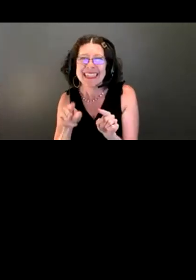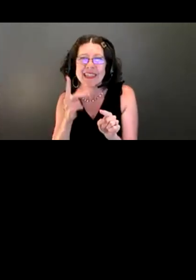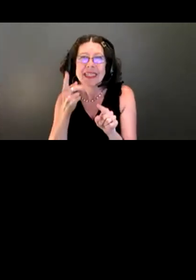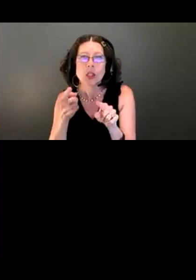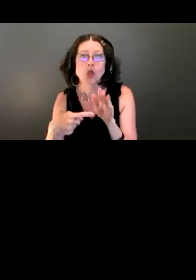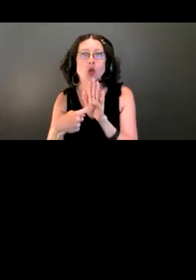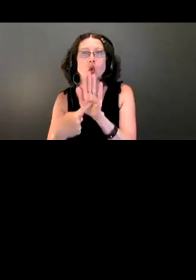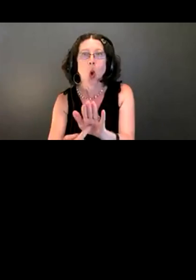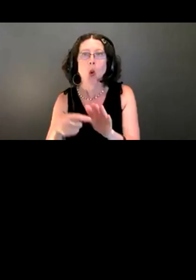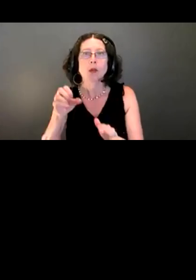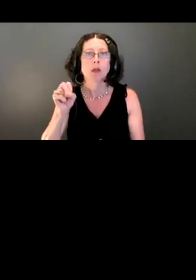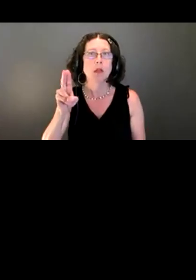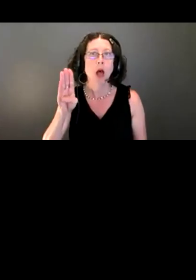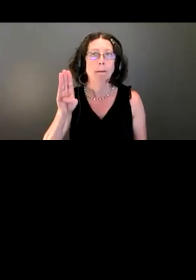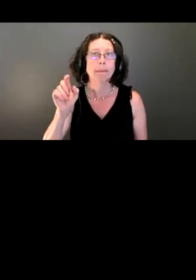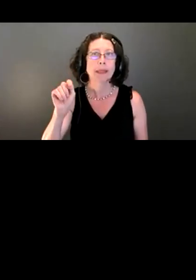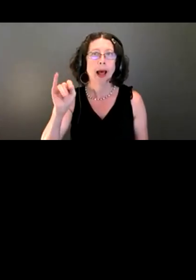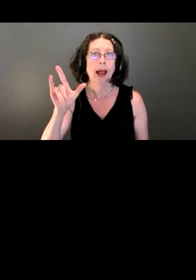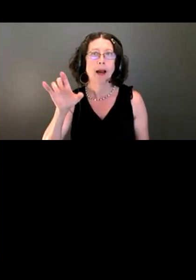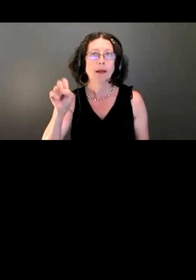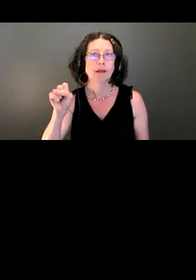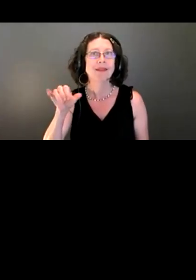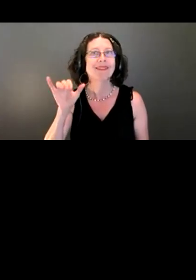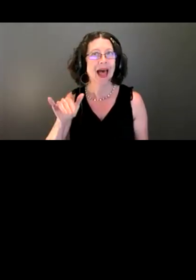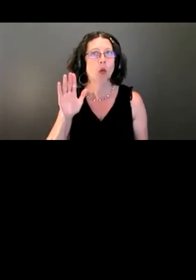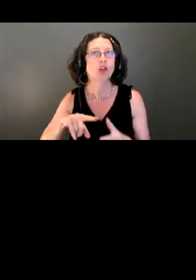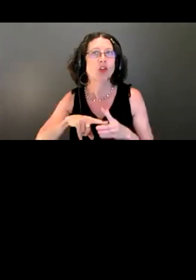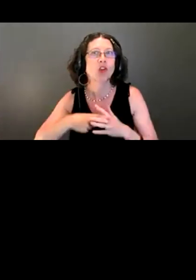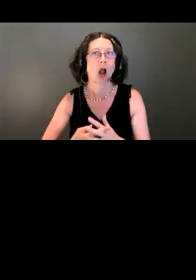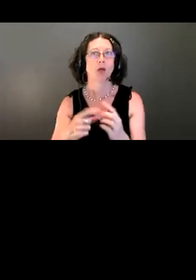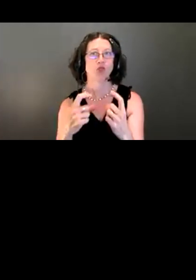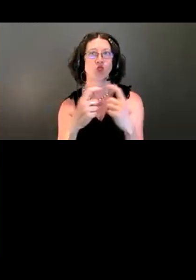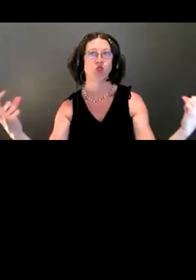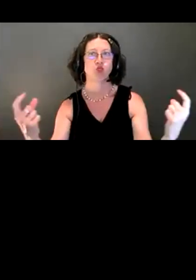captions within the Zoom platform.